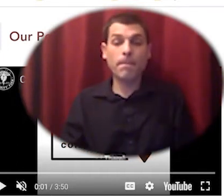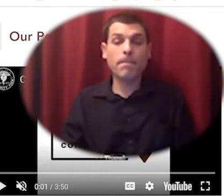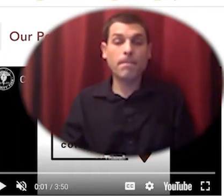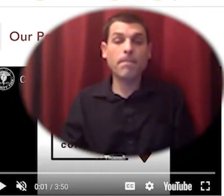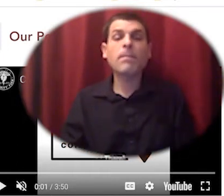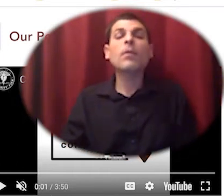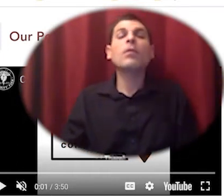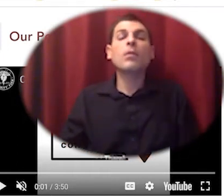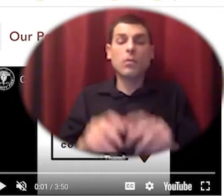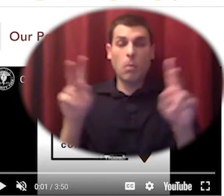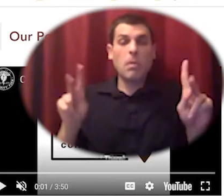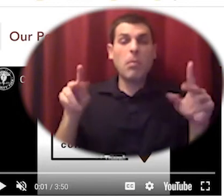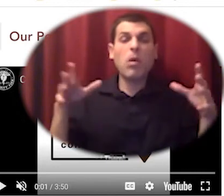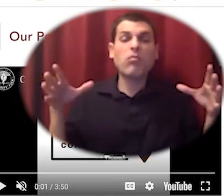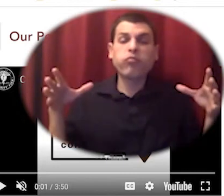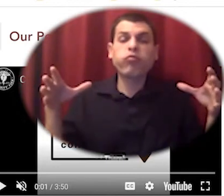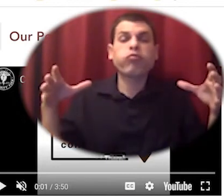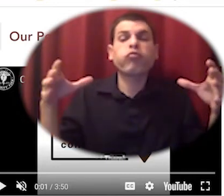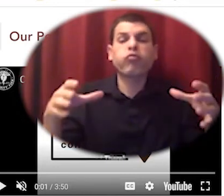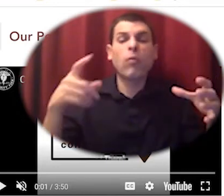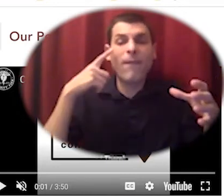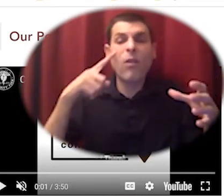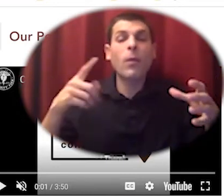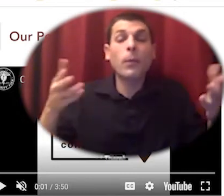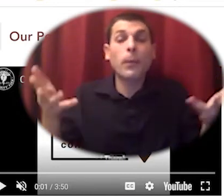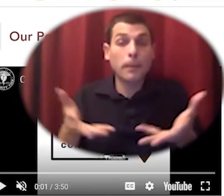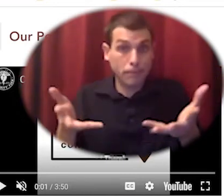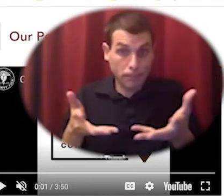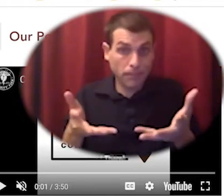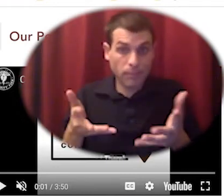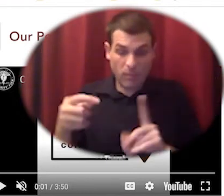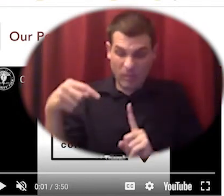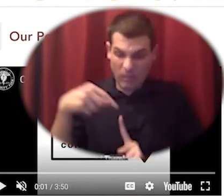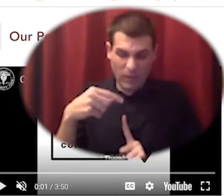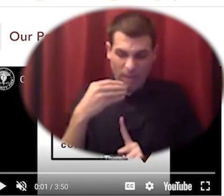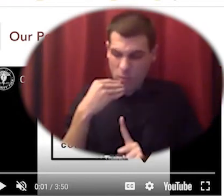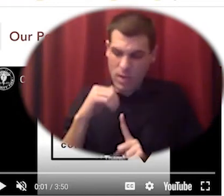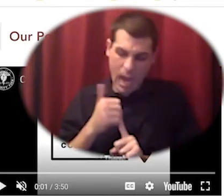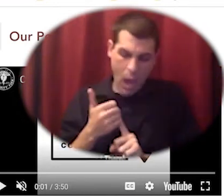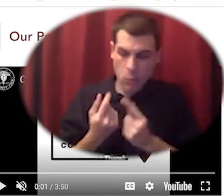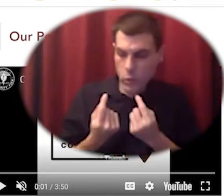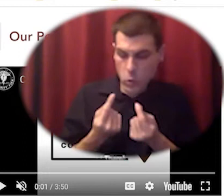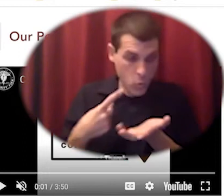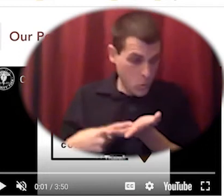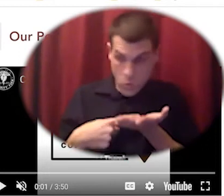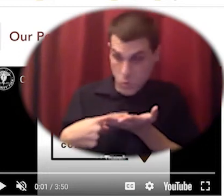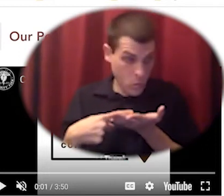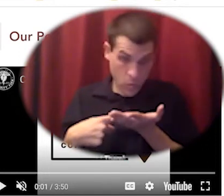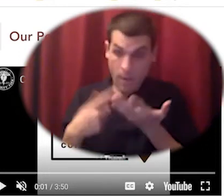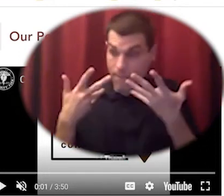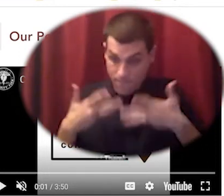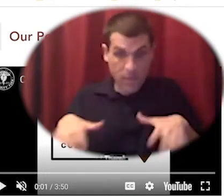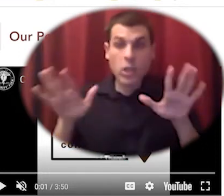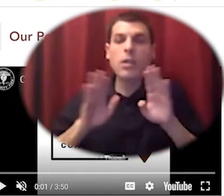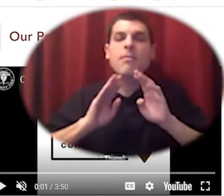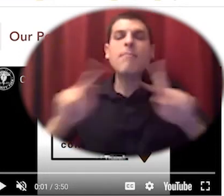channeling resources into their communities and with the seed of all of those delegates